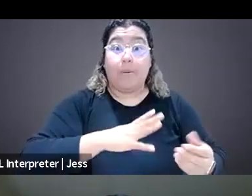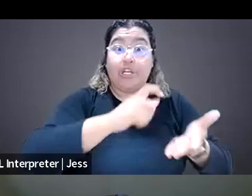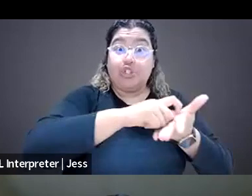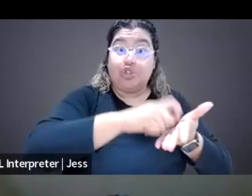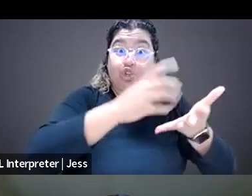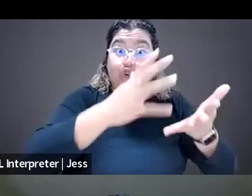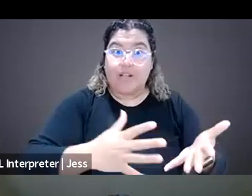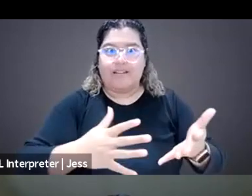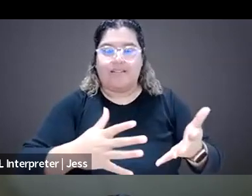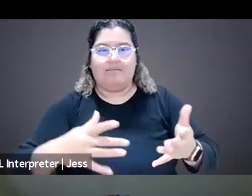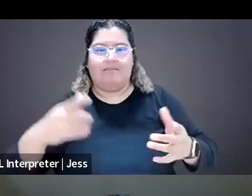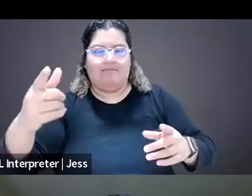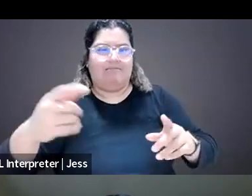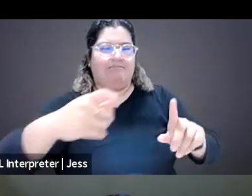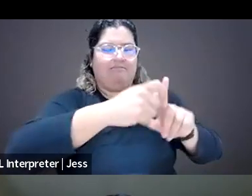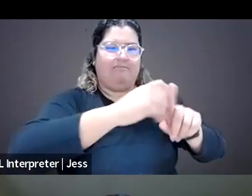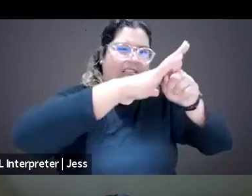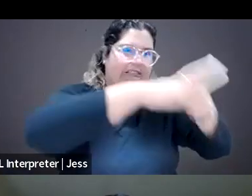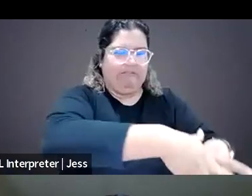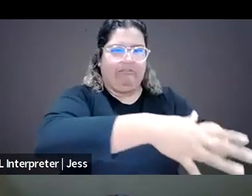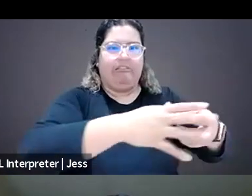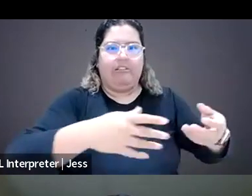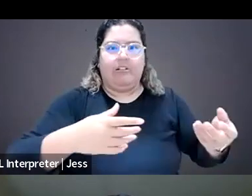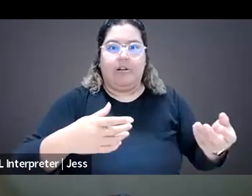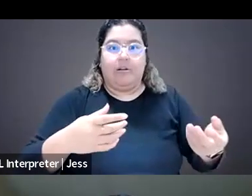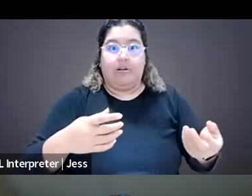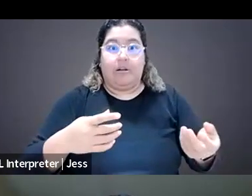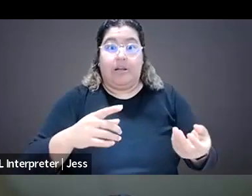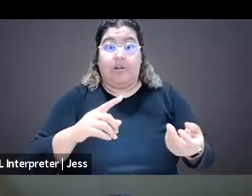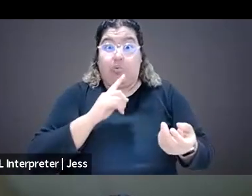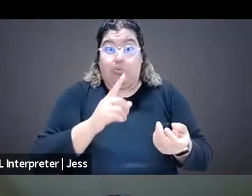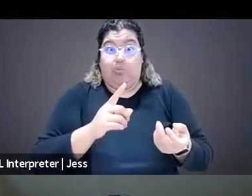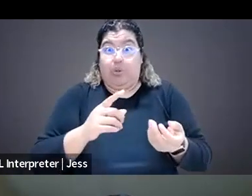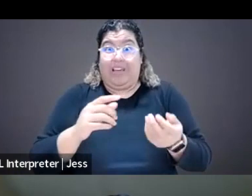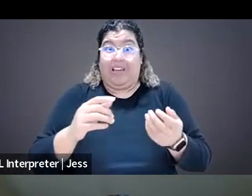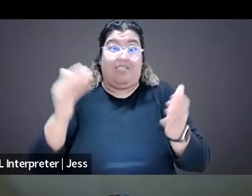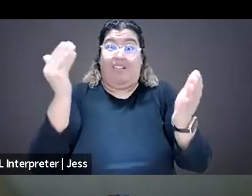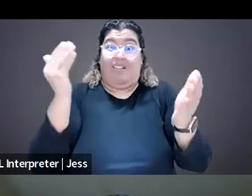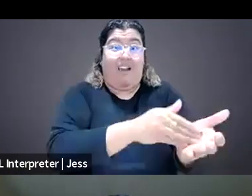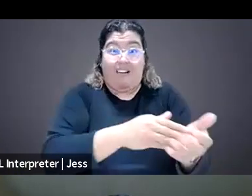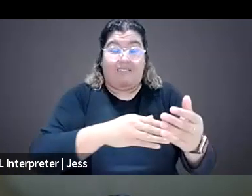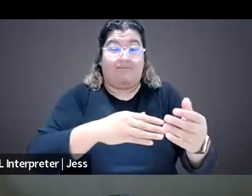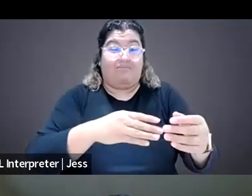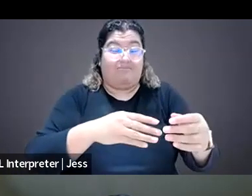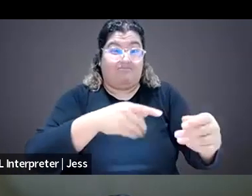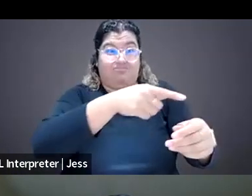on the sort of journalism on journalists, and sort of our online media ecosystem more broadly.